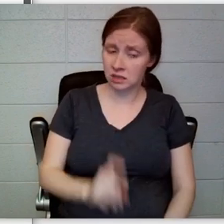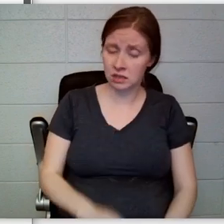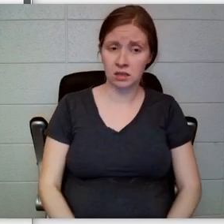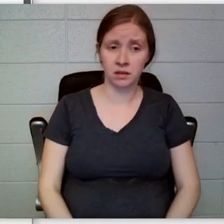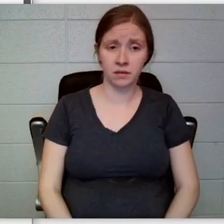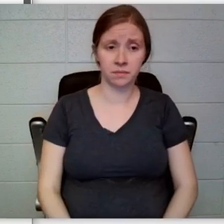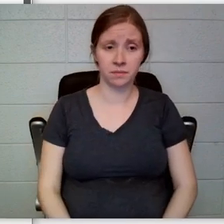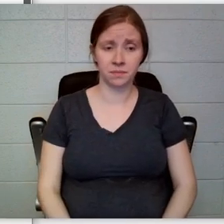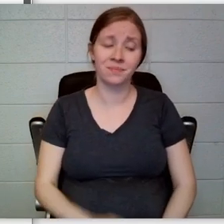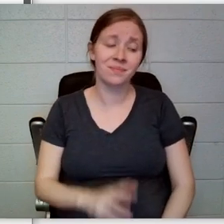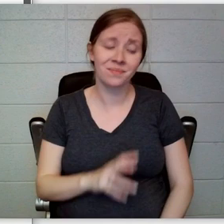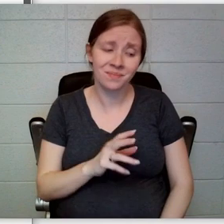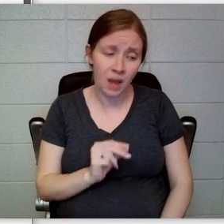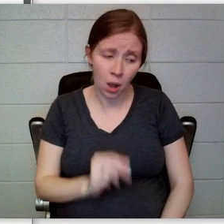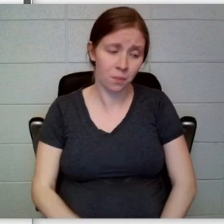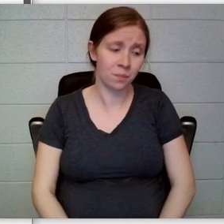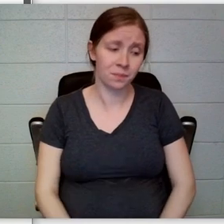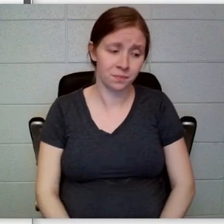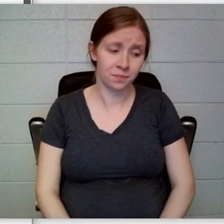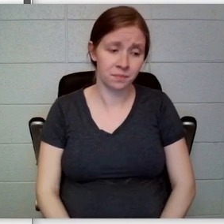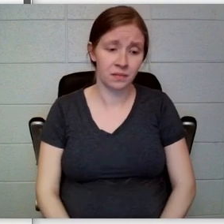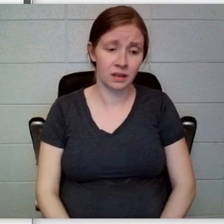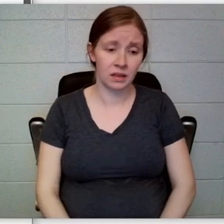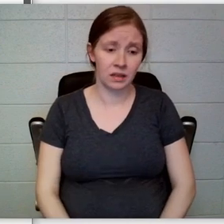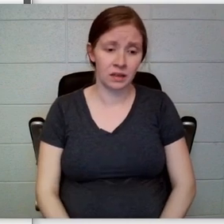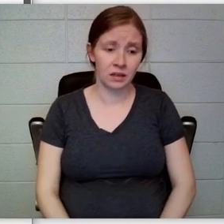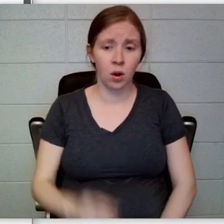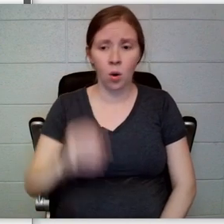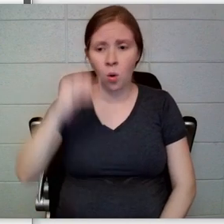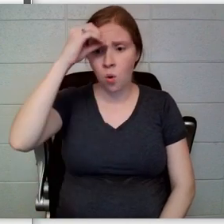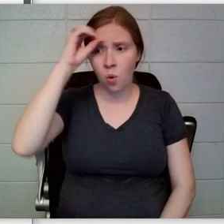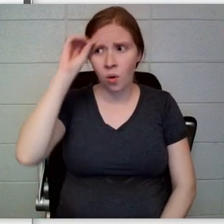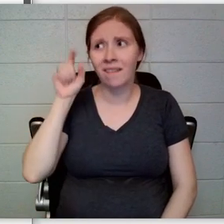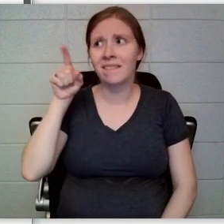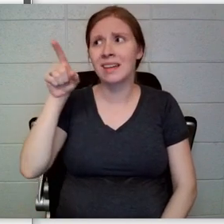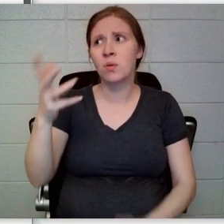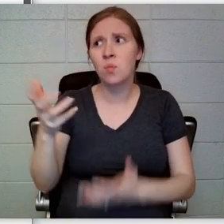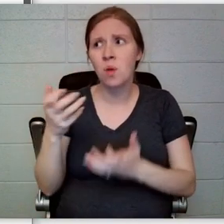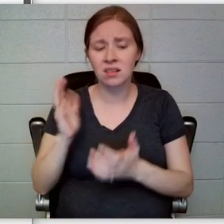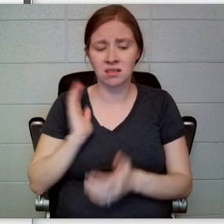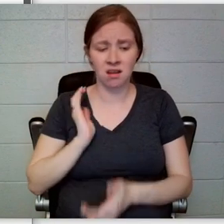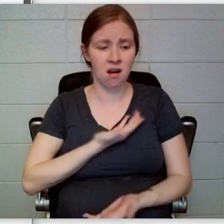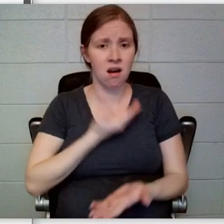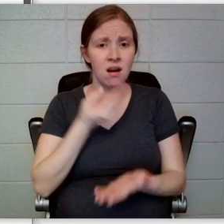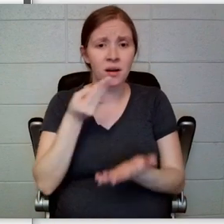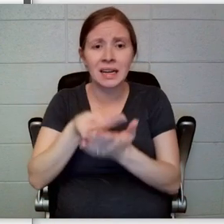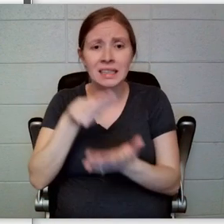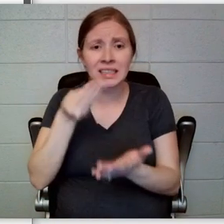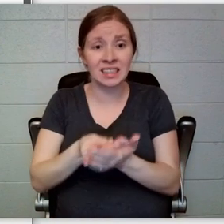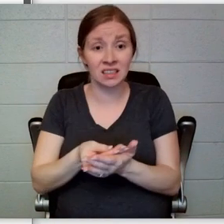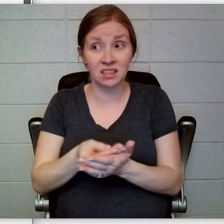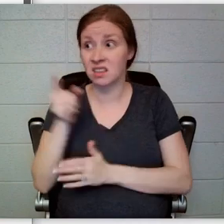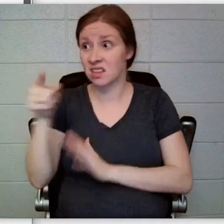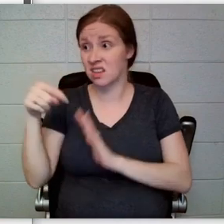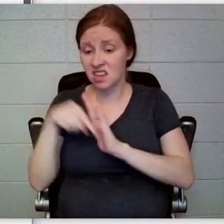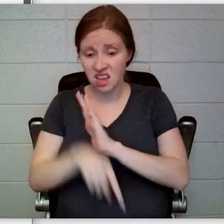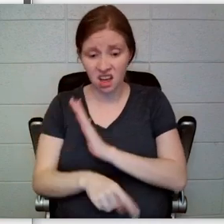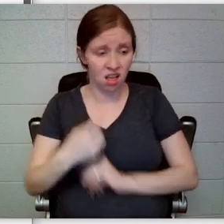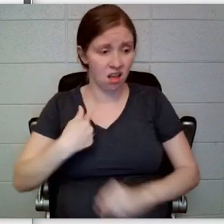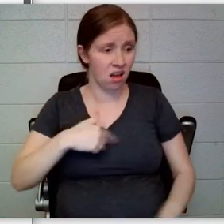“No,” Violet said. “Olaf is after the fortune we will inherit. Killing us would do himno good.”